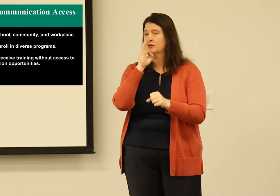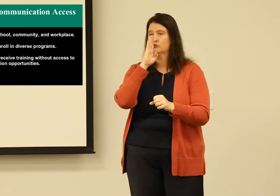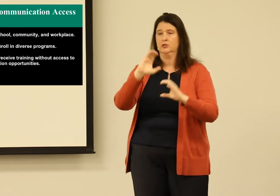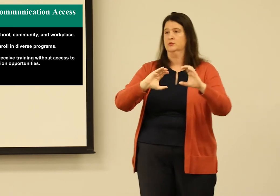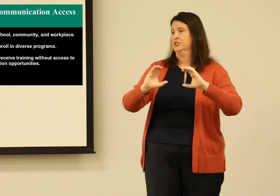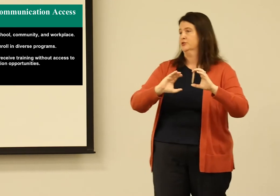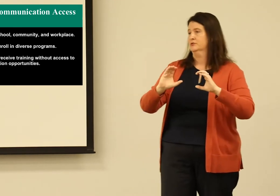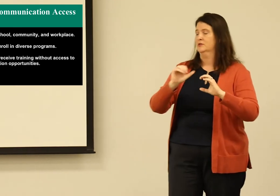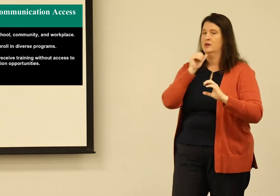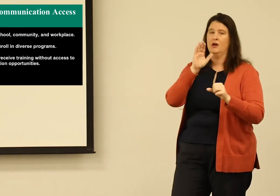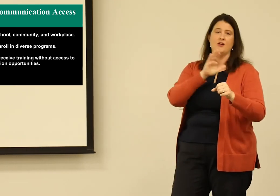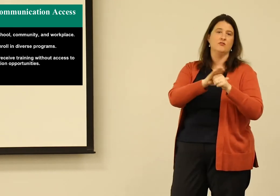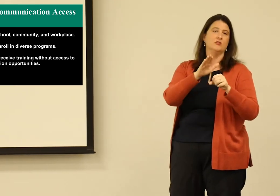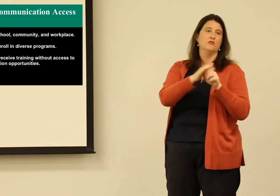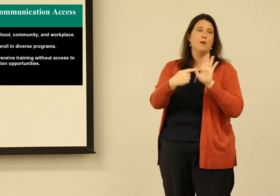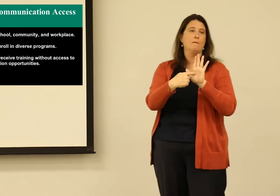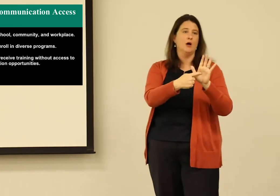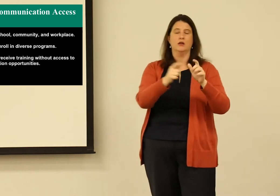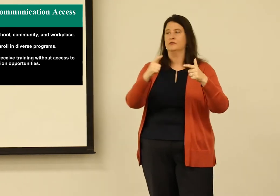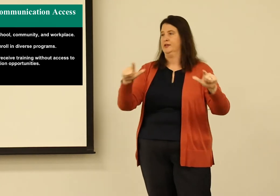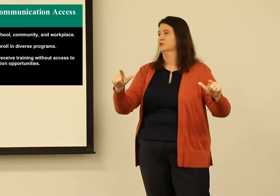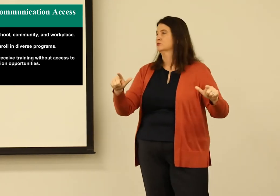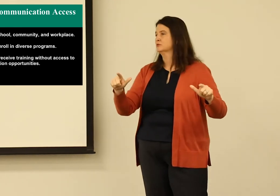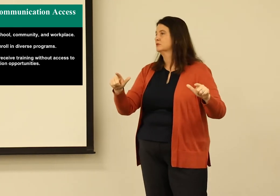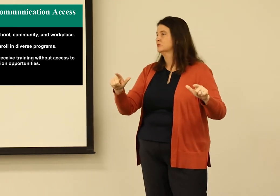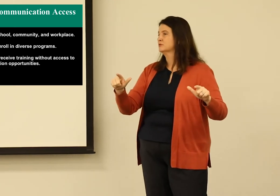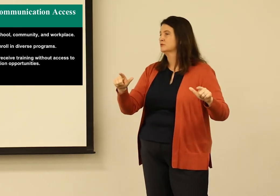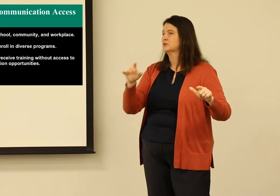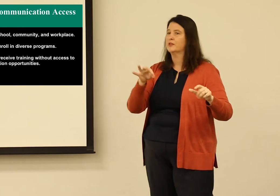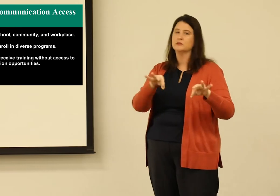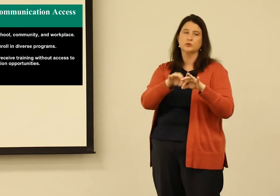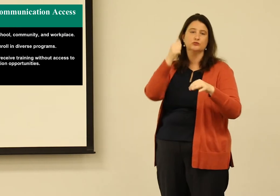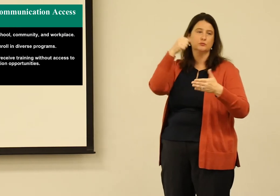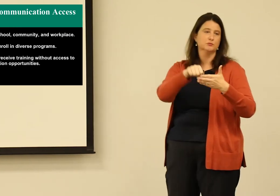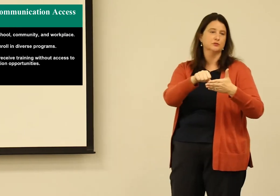A lot of times, deaf children grow up at home, at school, and in their environment without direct access